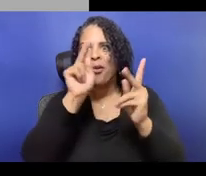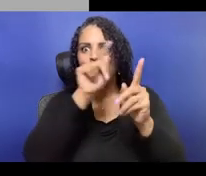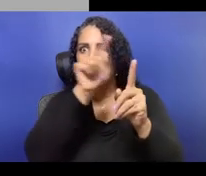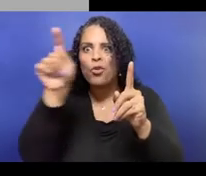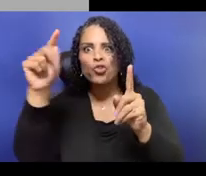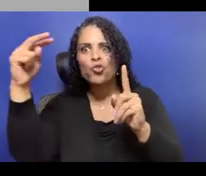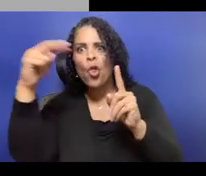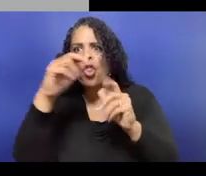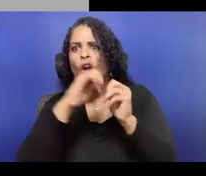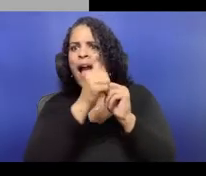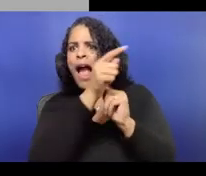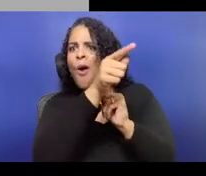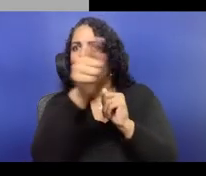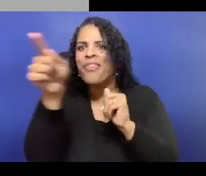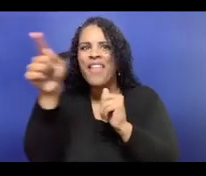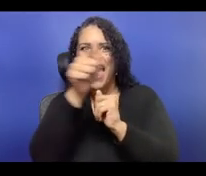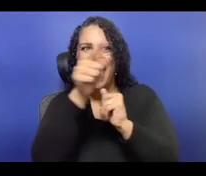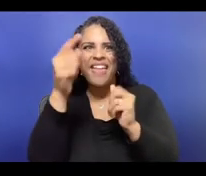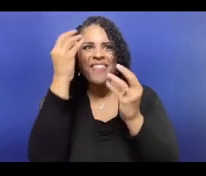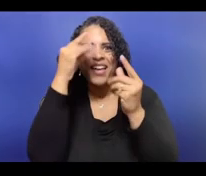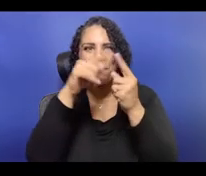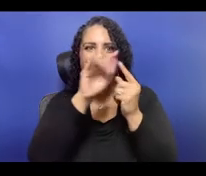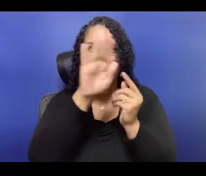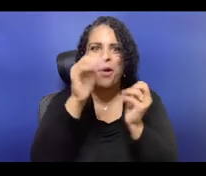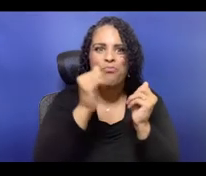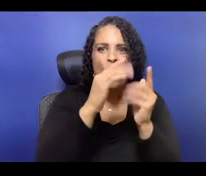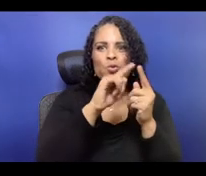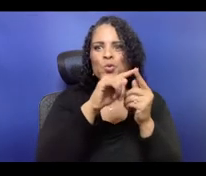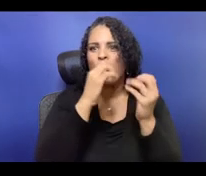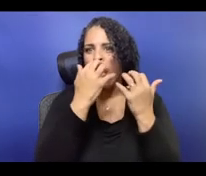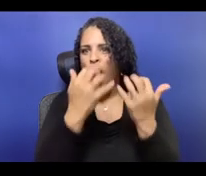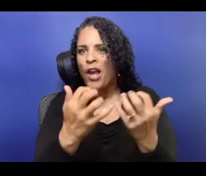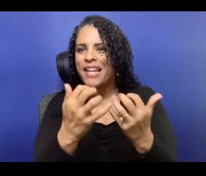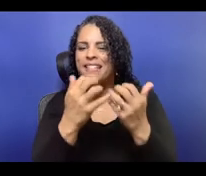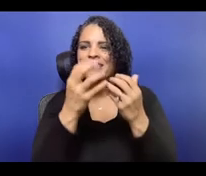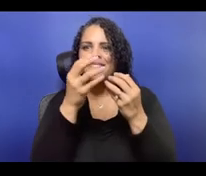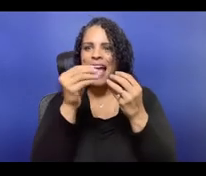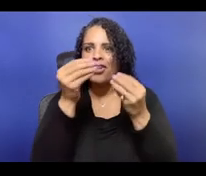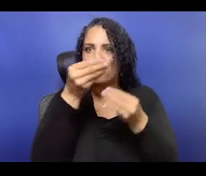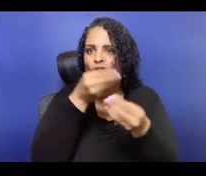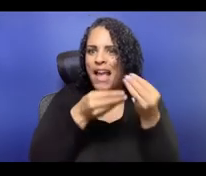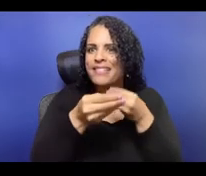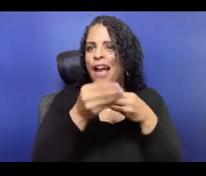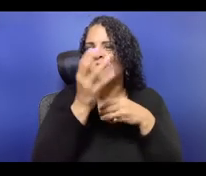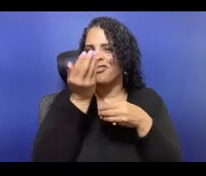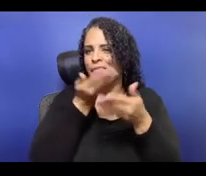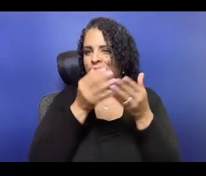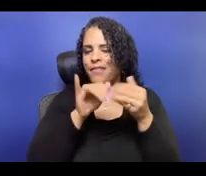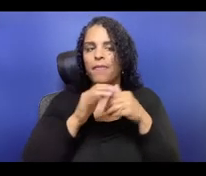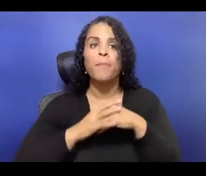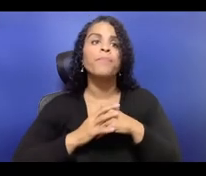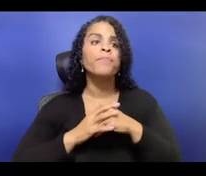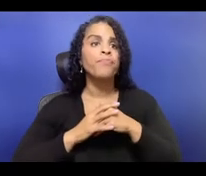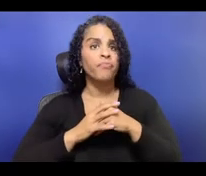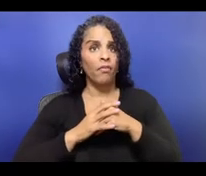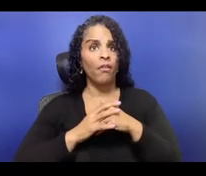Stipend, yeah, exactly, so in an effort to kind of get around those rules,